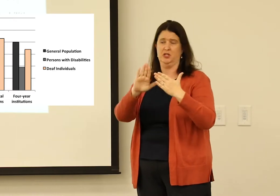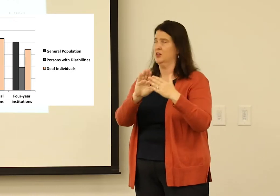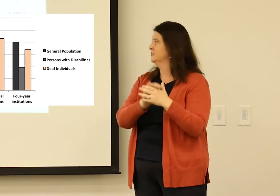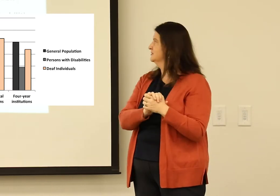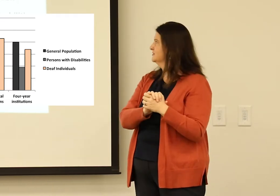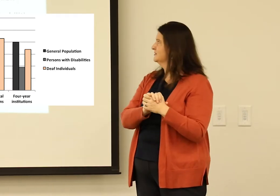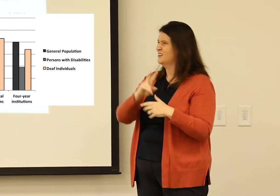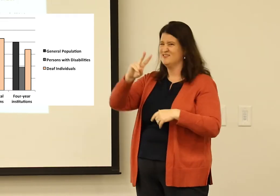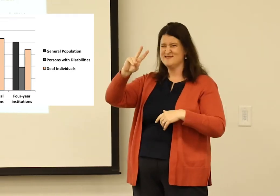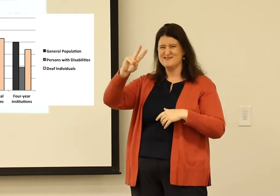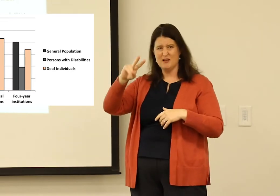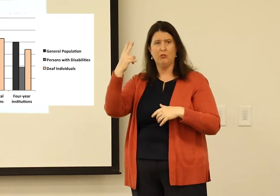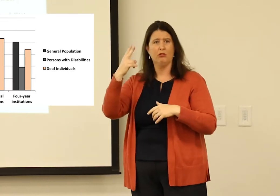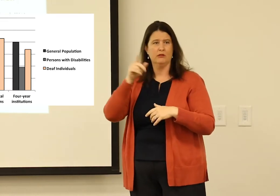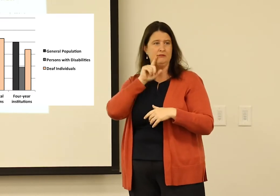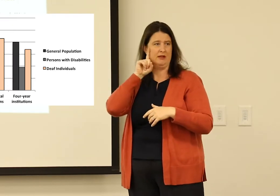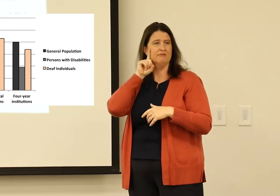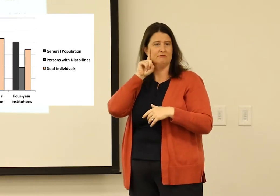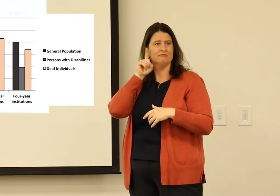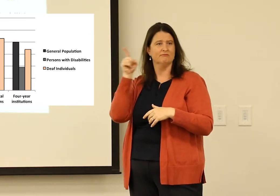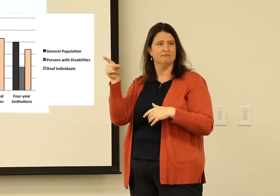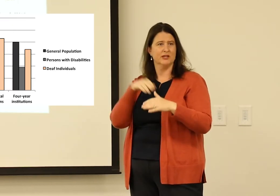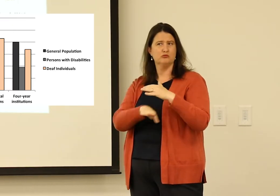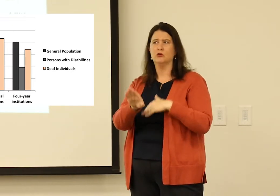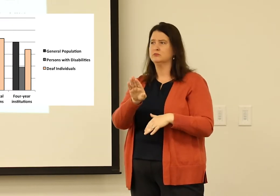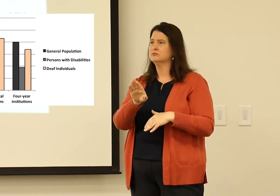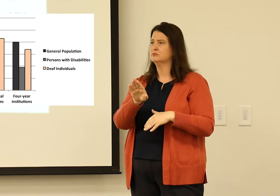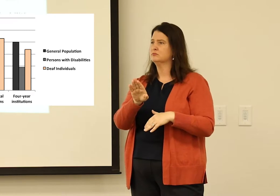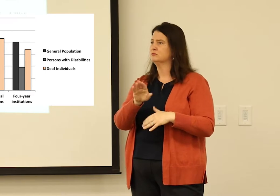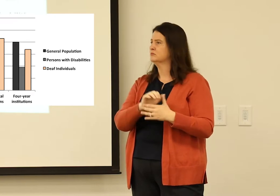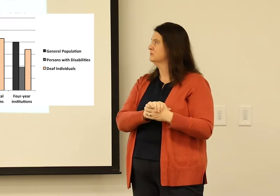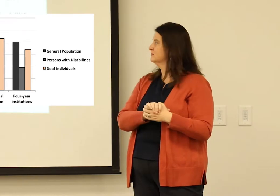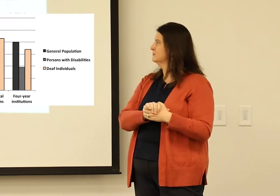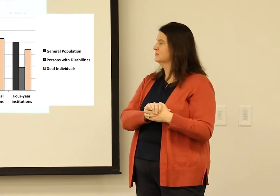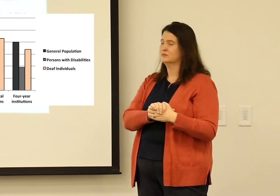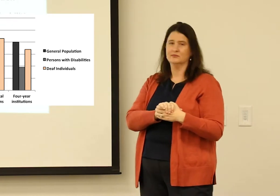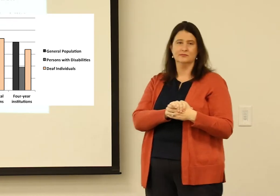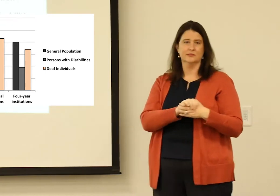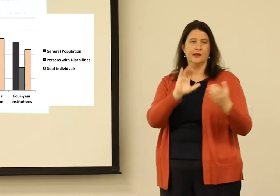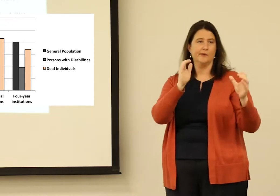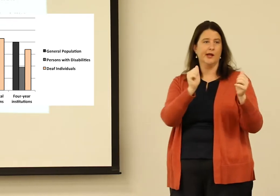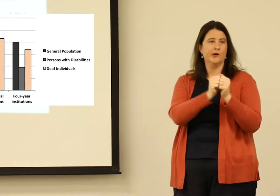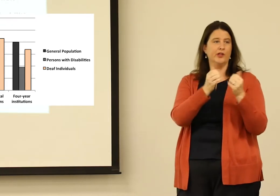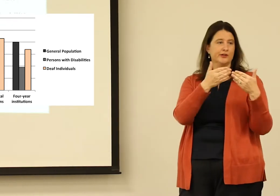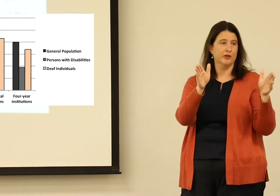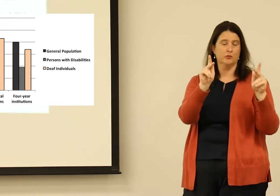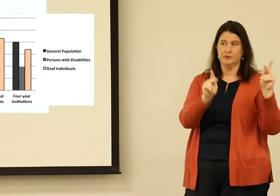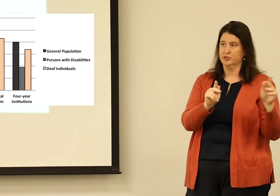At community colleges, deaf individuals are near double the enrollment of the general population.